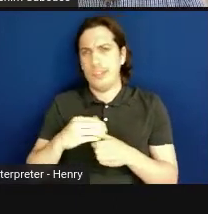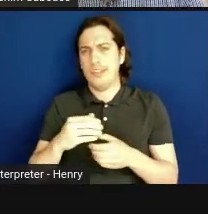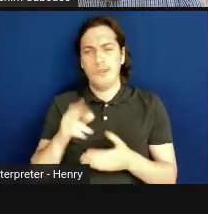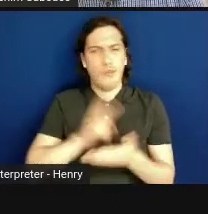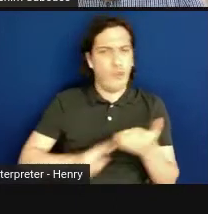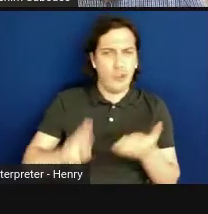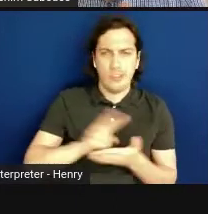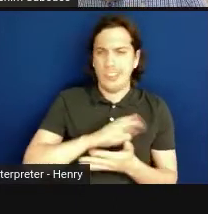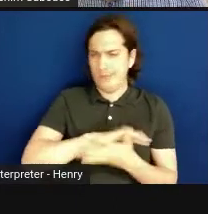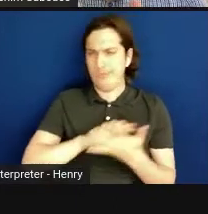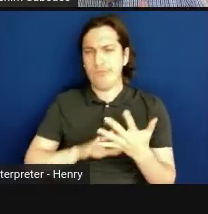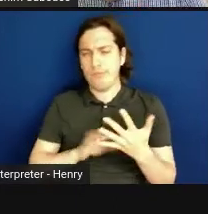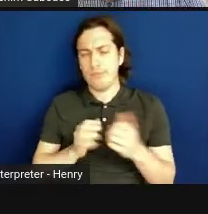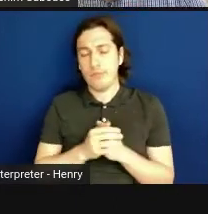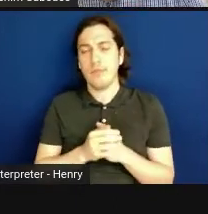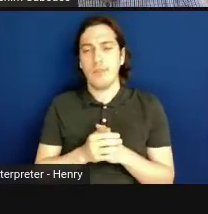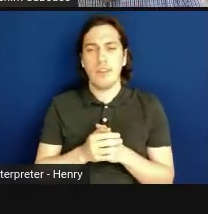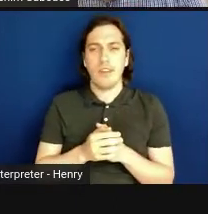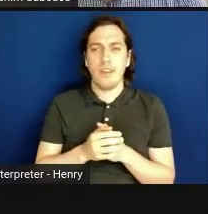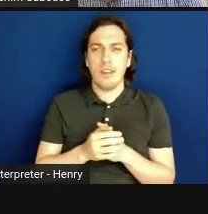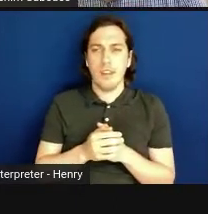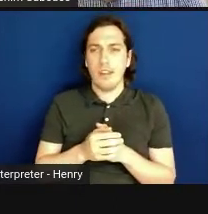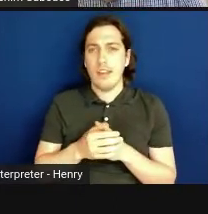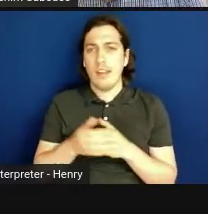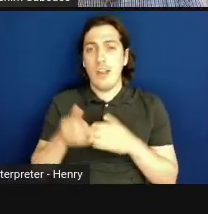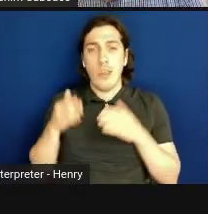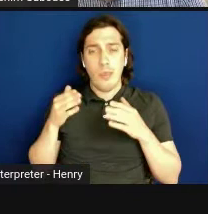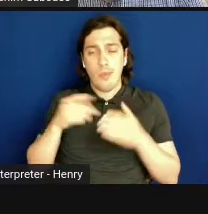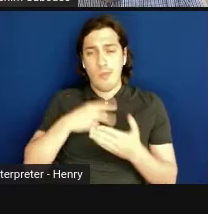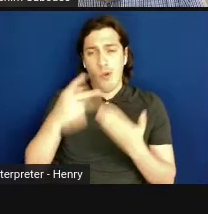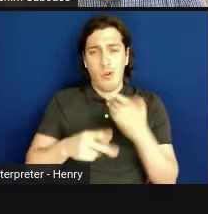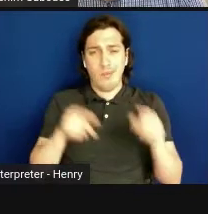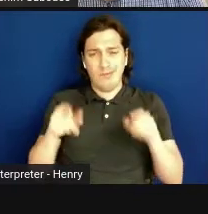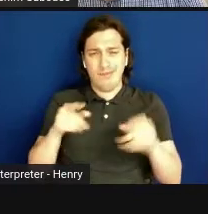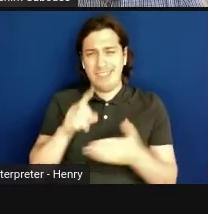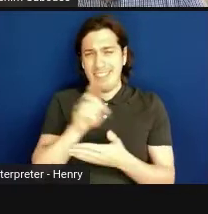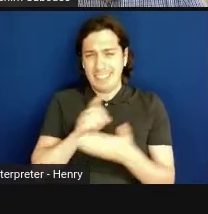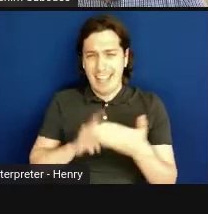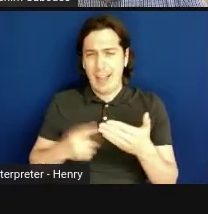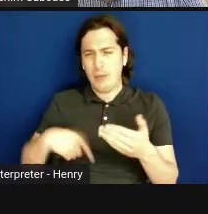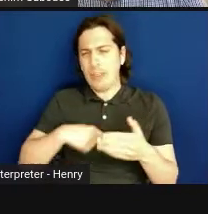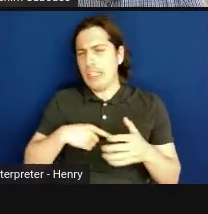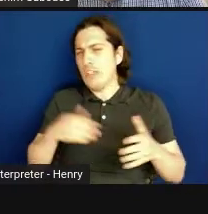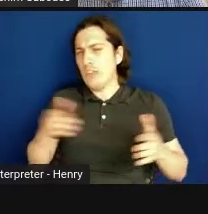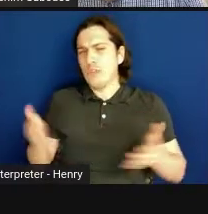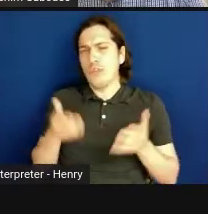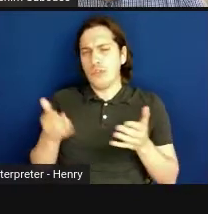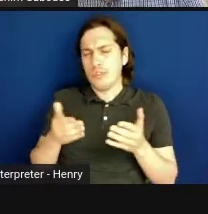So just from the way the programs are designed, we really encourage that academic partnerships,